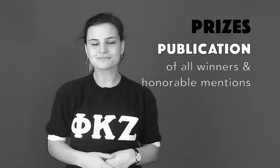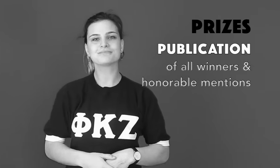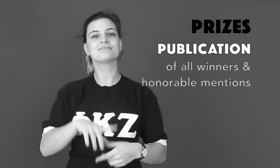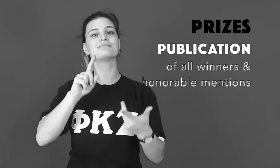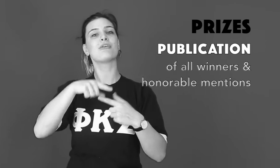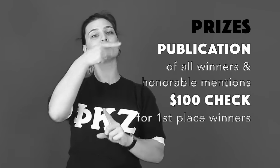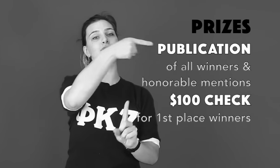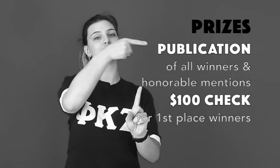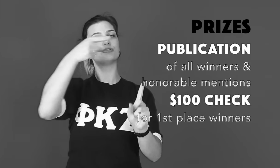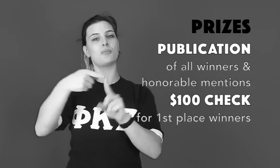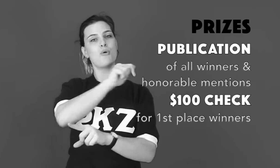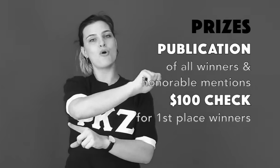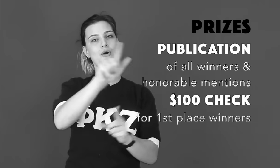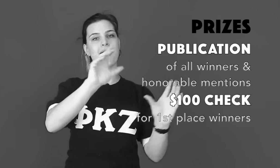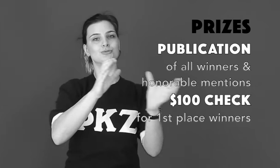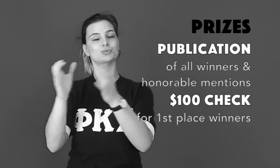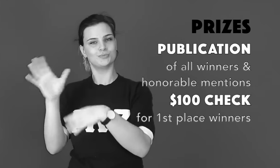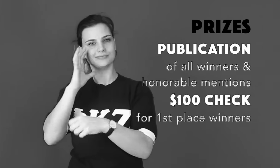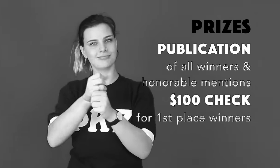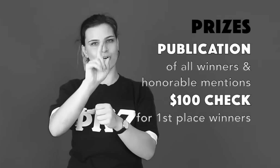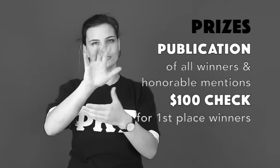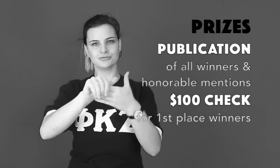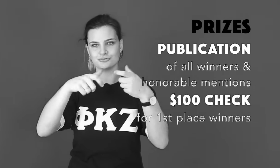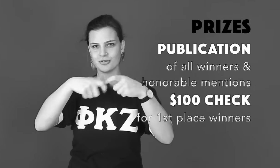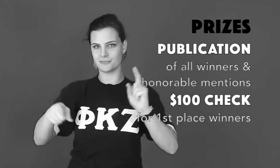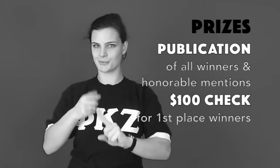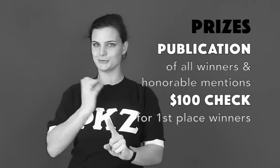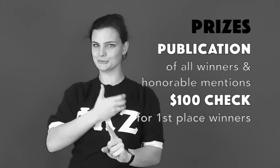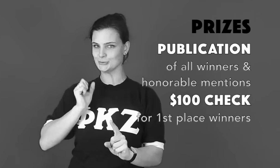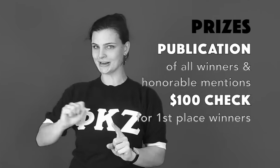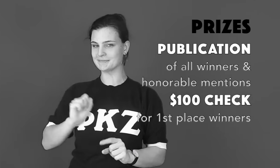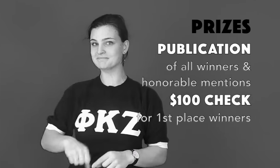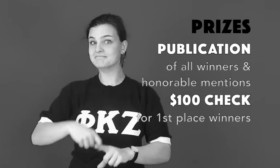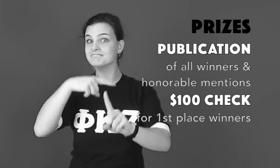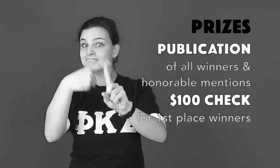1st place winners from all categories will receive a $100 check from the Phi Kappa Zeta Sorority.